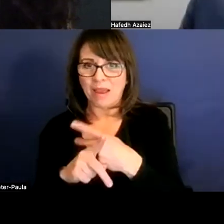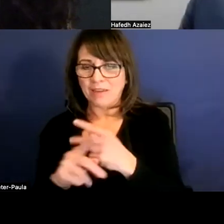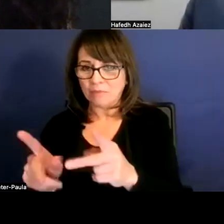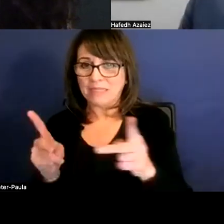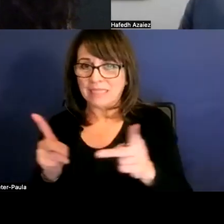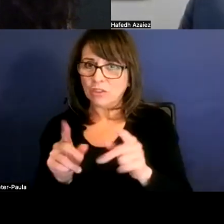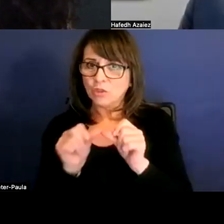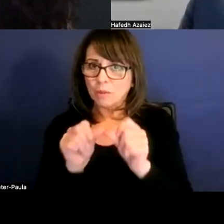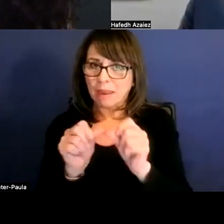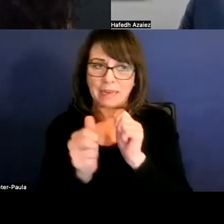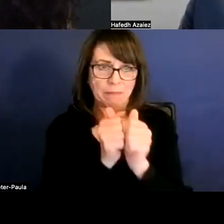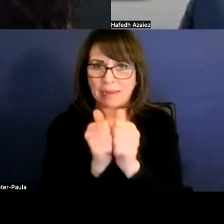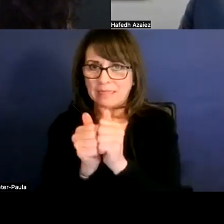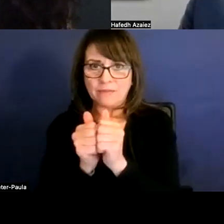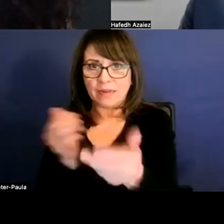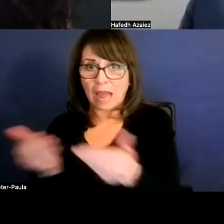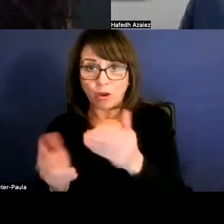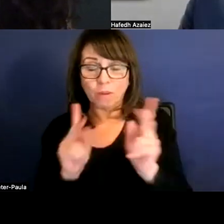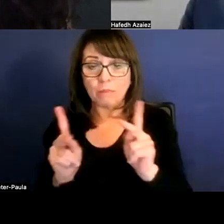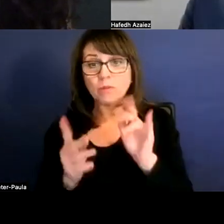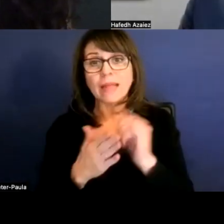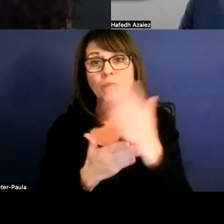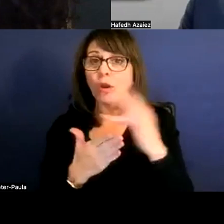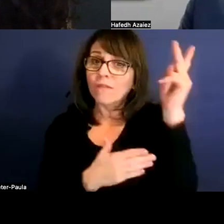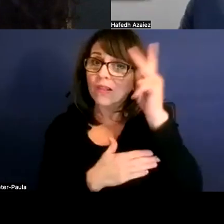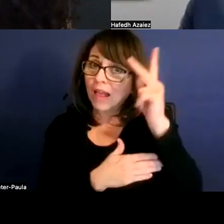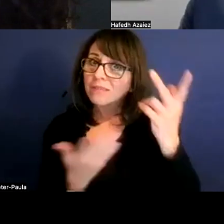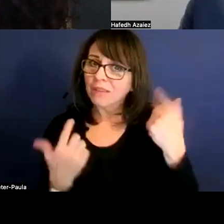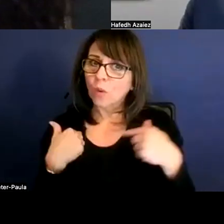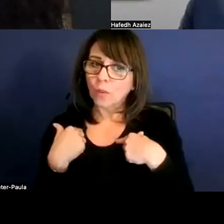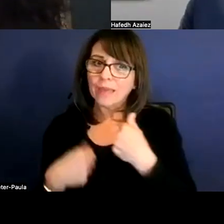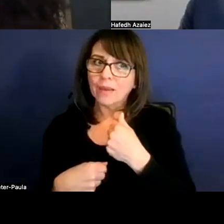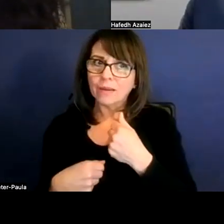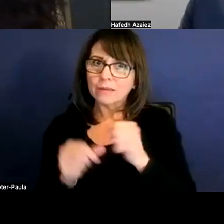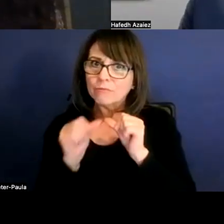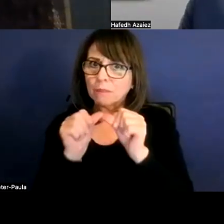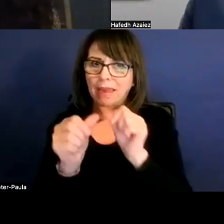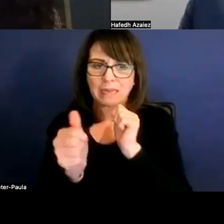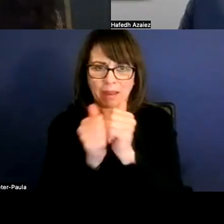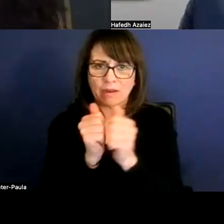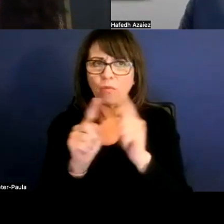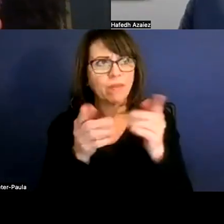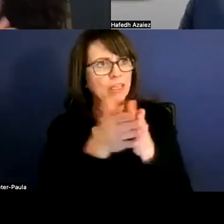And so that's part of the philosophy of trying to ensure that we remain competitive to market comes within that budget.